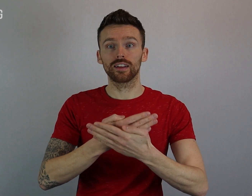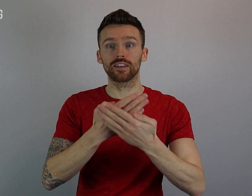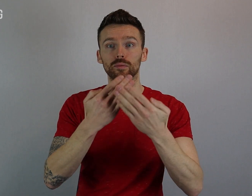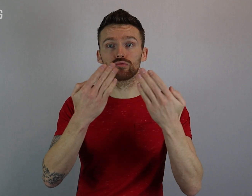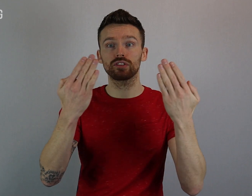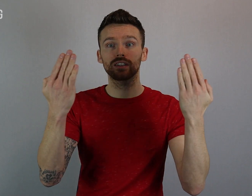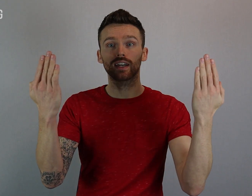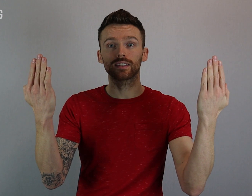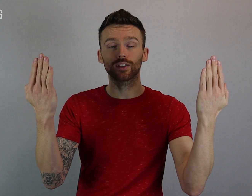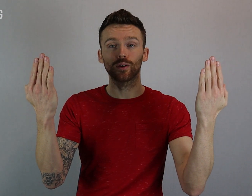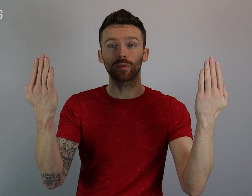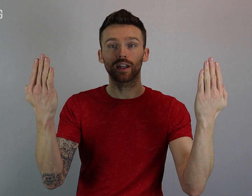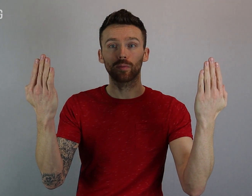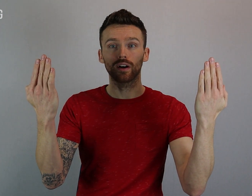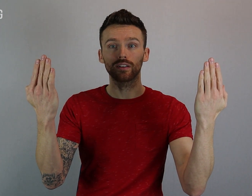and then bring your hands up and apart.